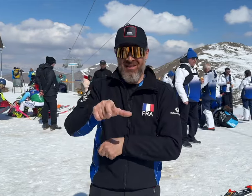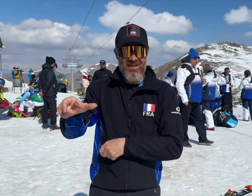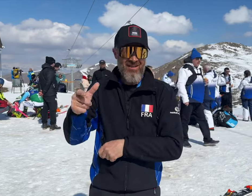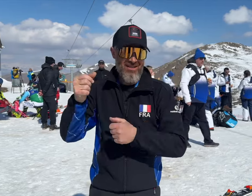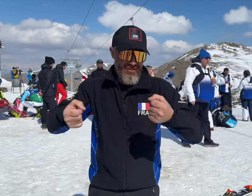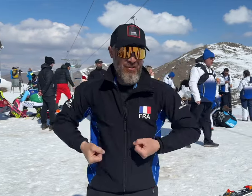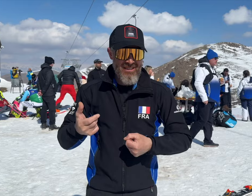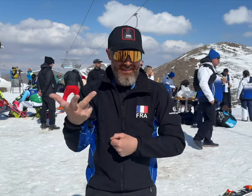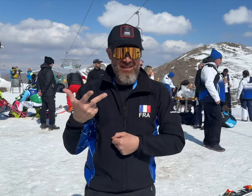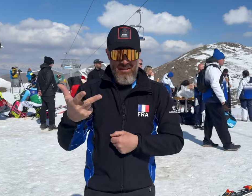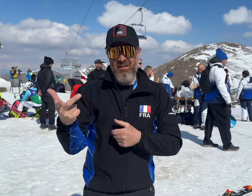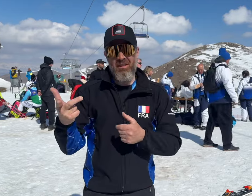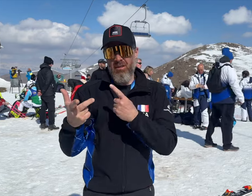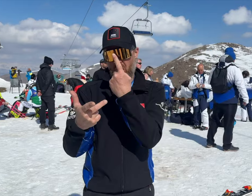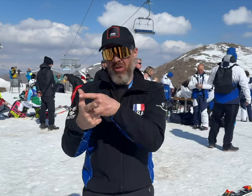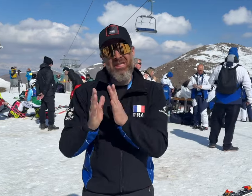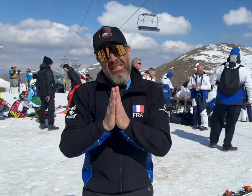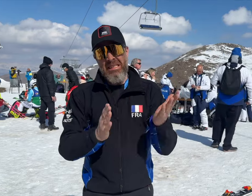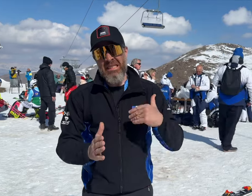France, I agreed to step in and support for the